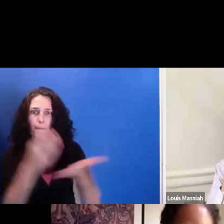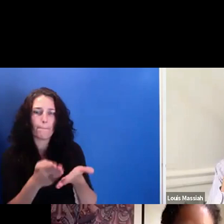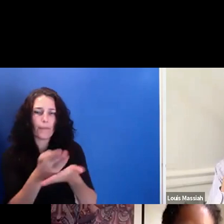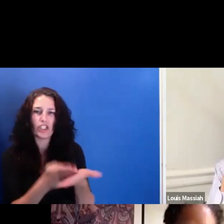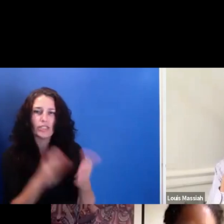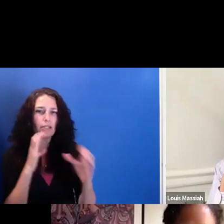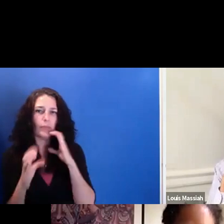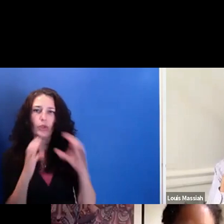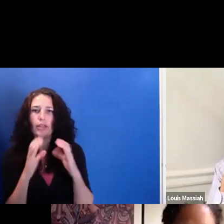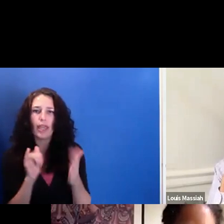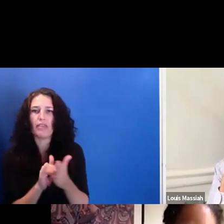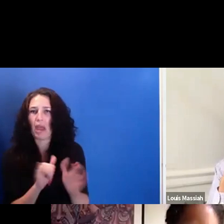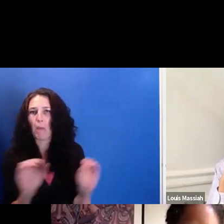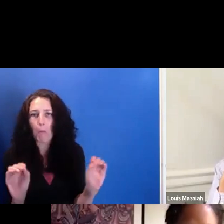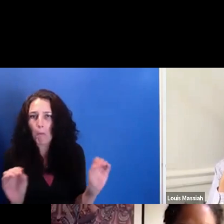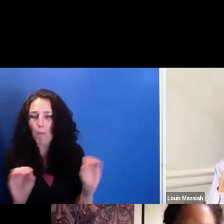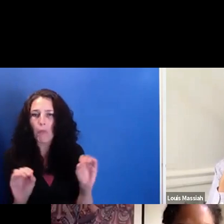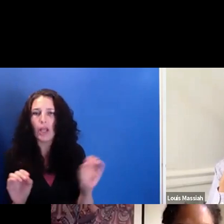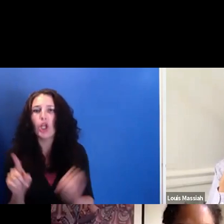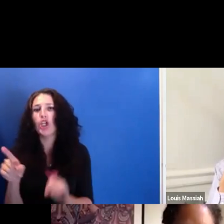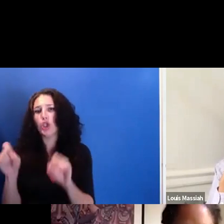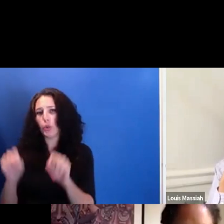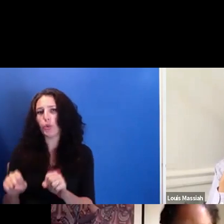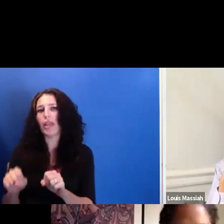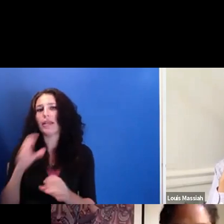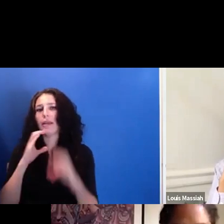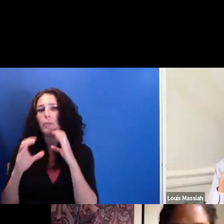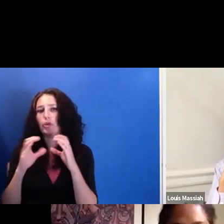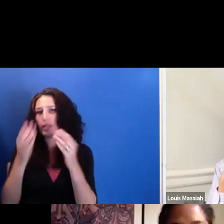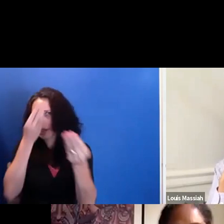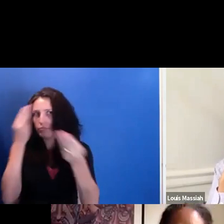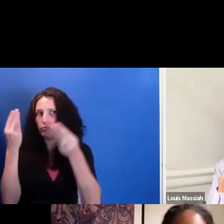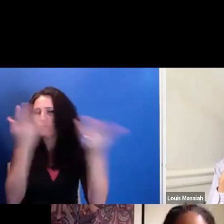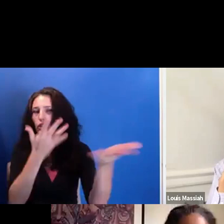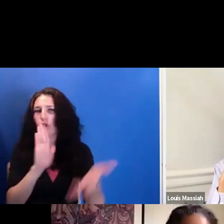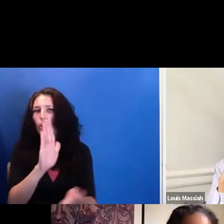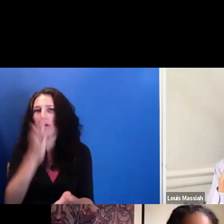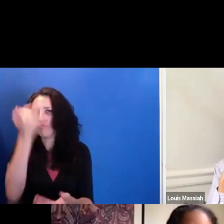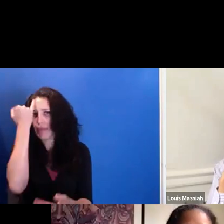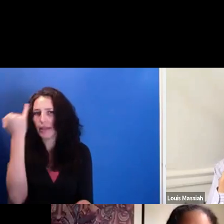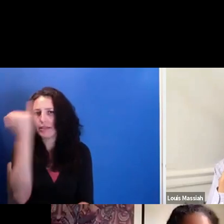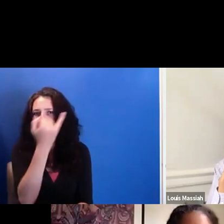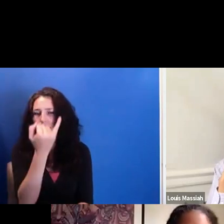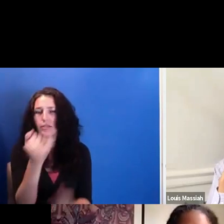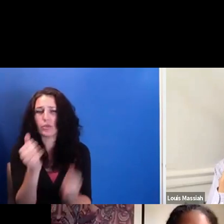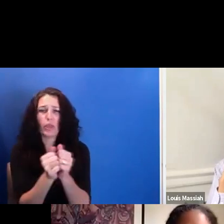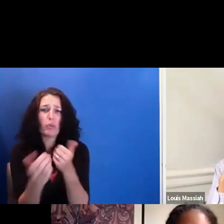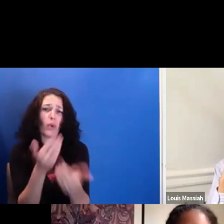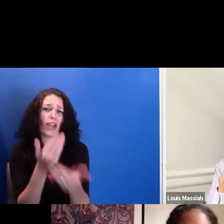And I think that you can-- you can communicate that to people and transmit that to people with whatever resources at your disposal.